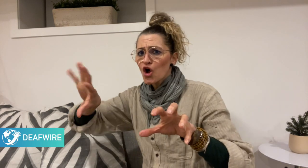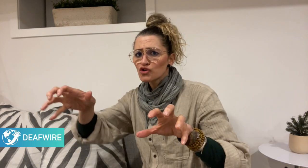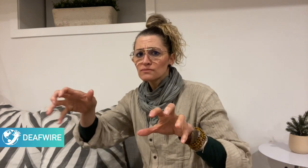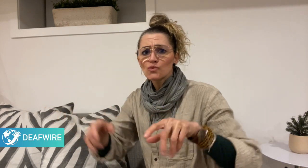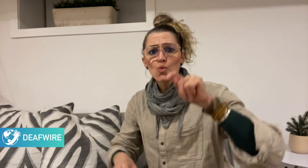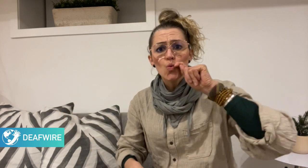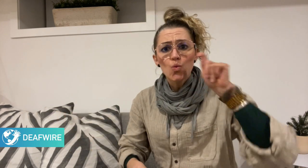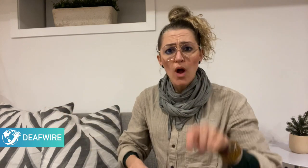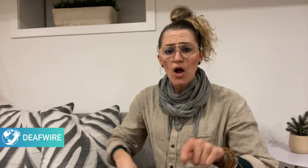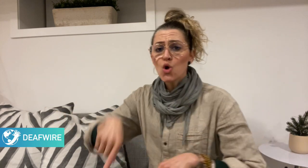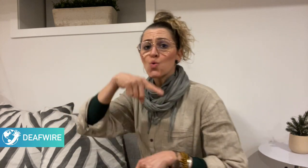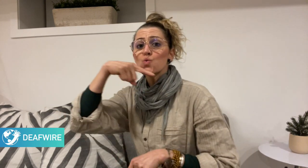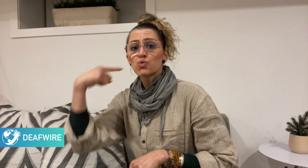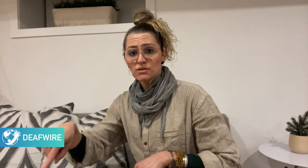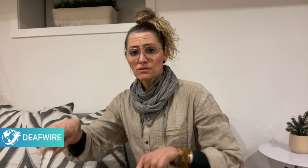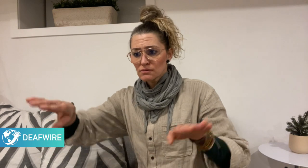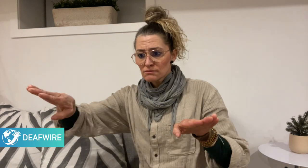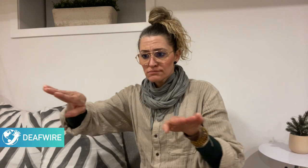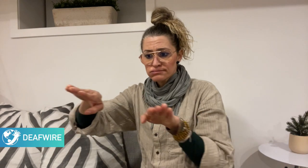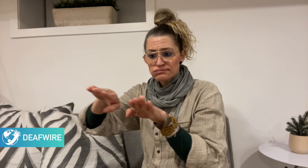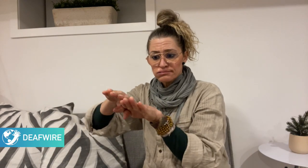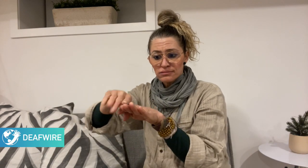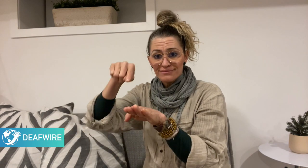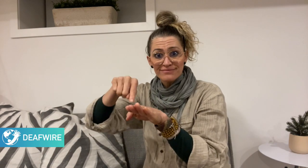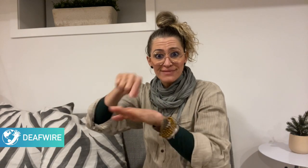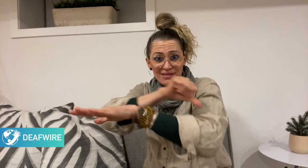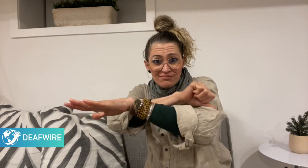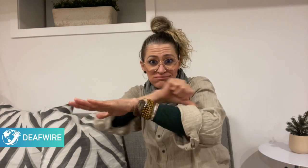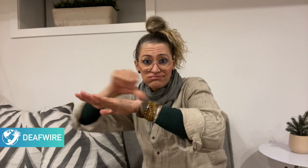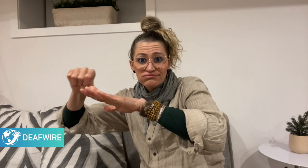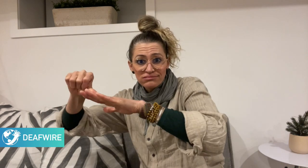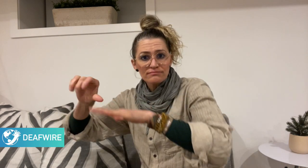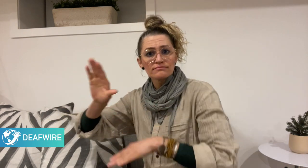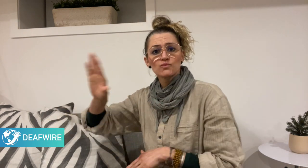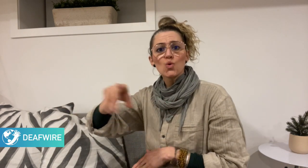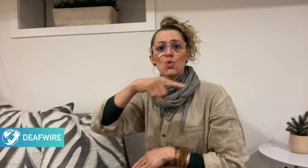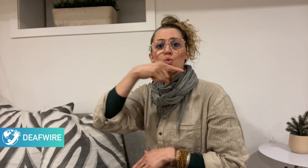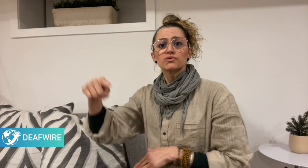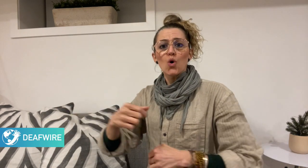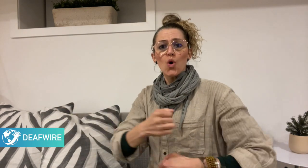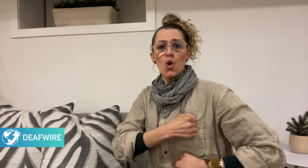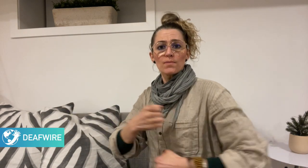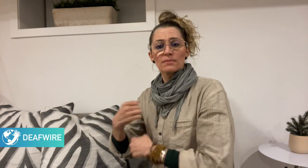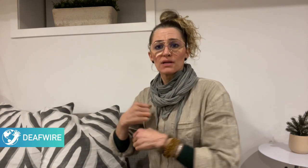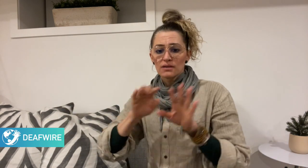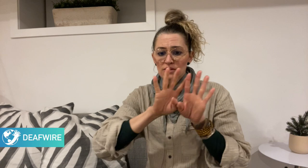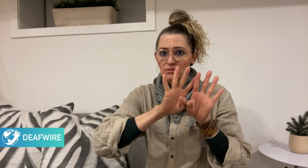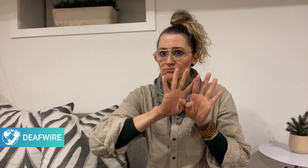of 100,000 soldiers with military weapons and tanks across